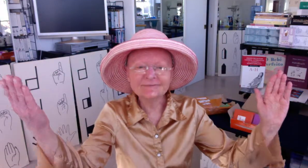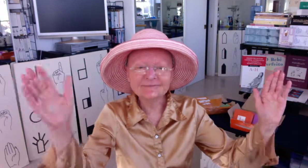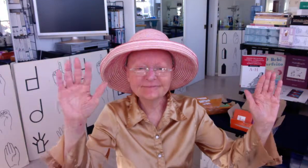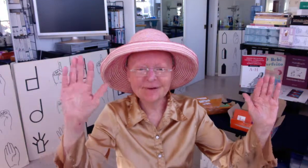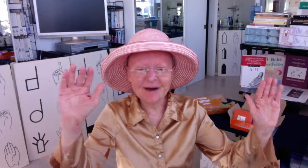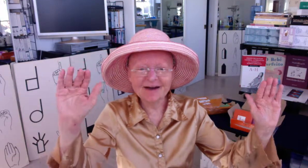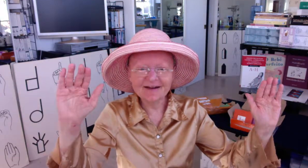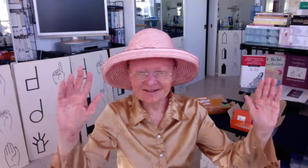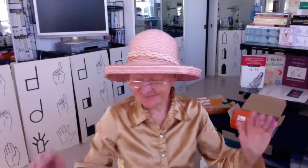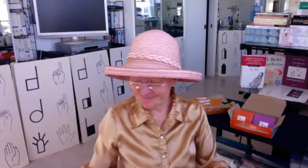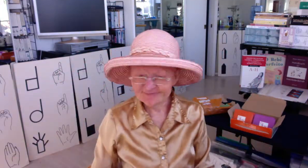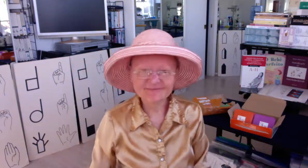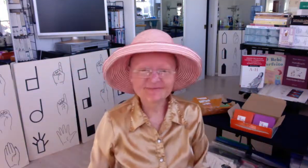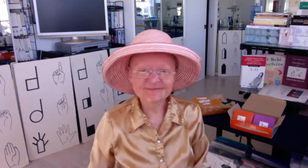Bye-bye